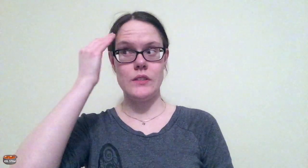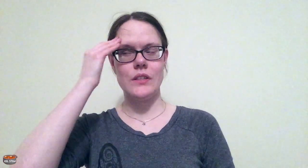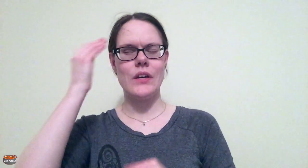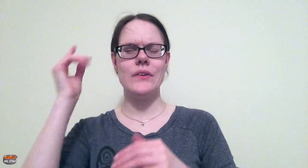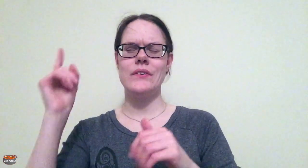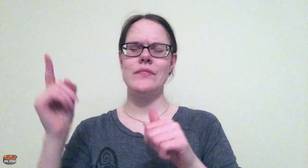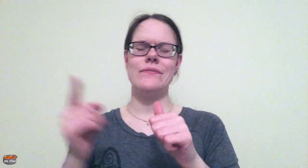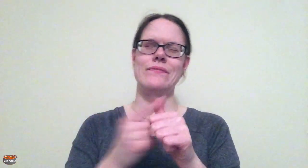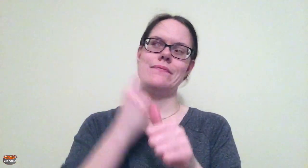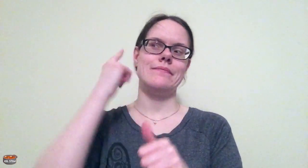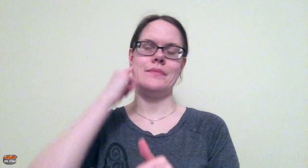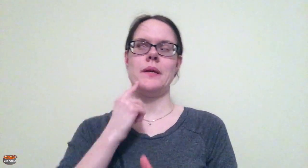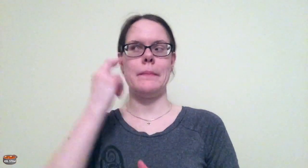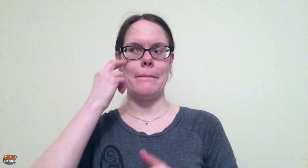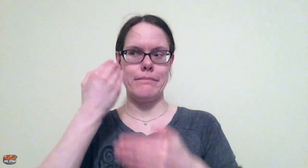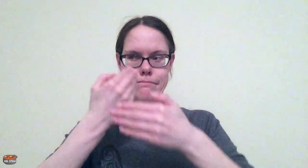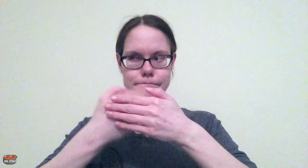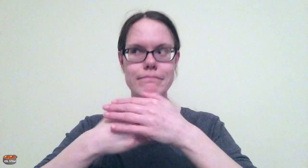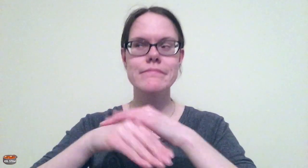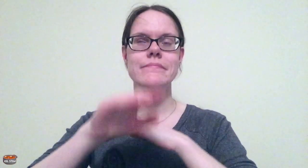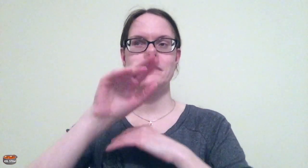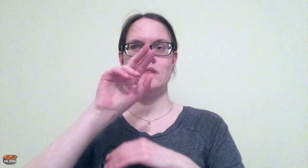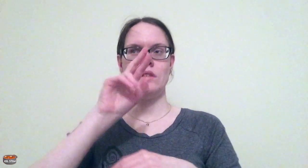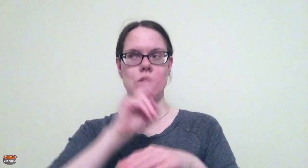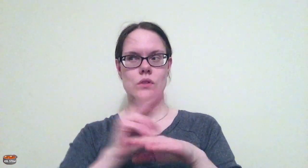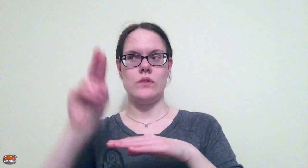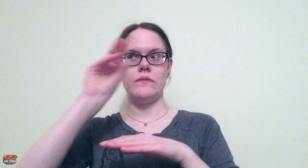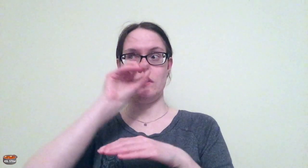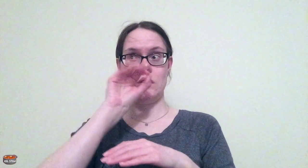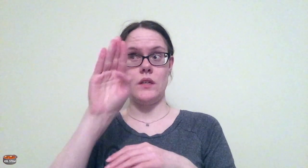and there he was the first Deaf-Blind person